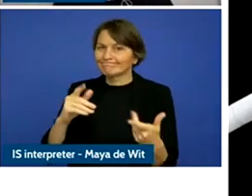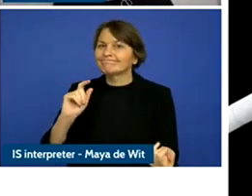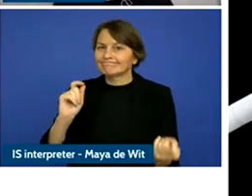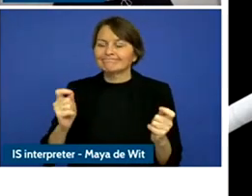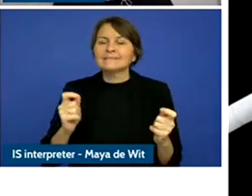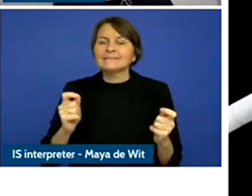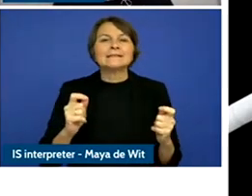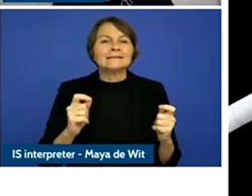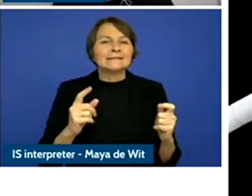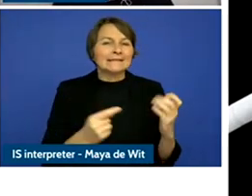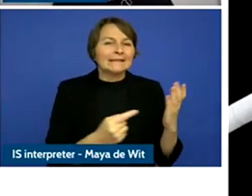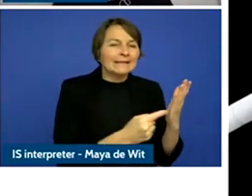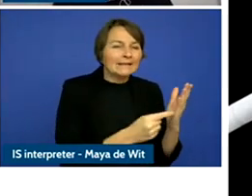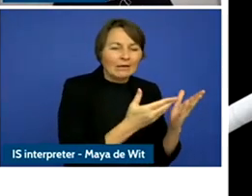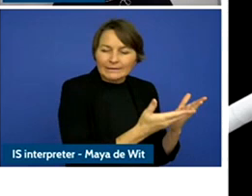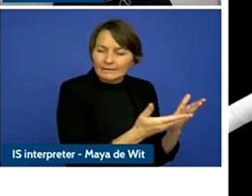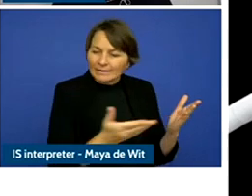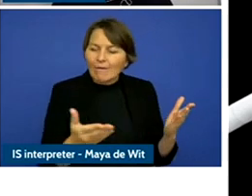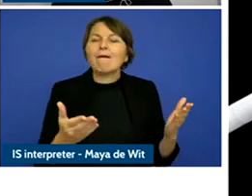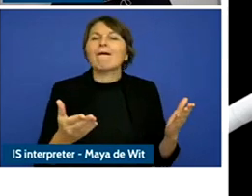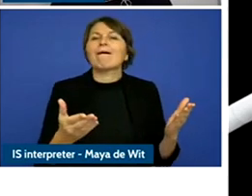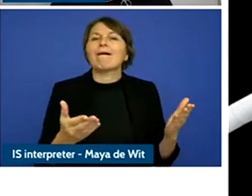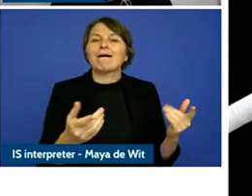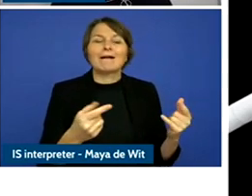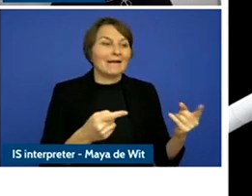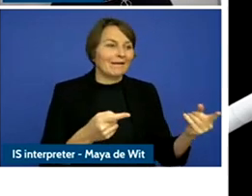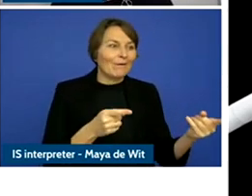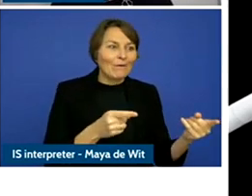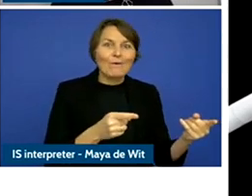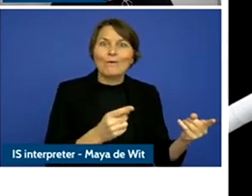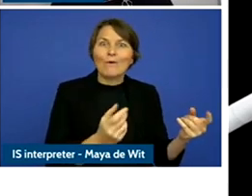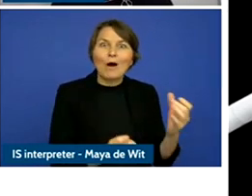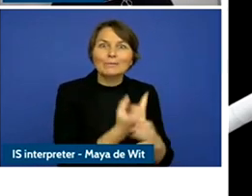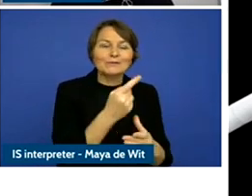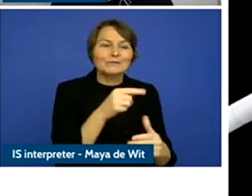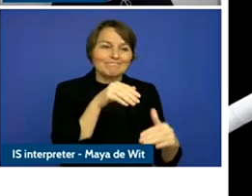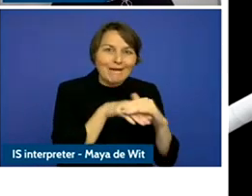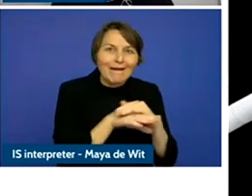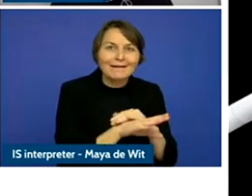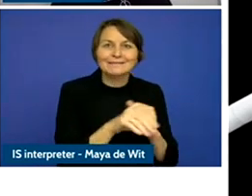additional access points how we are accessing the digital network.